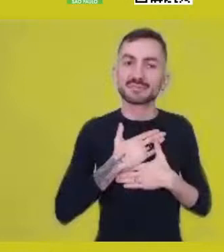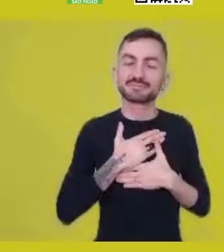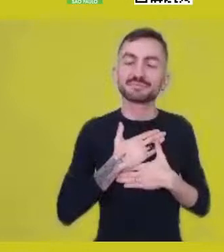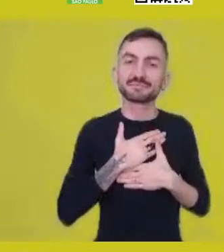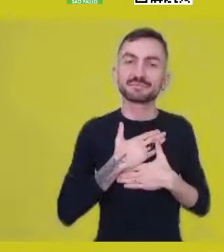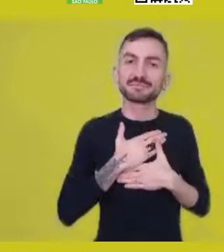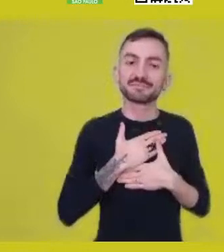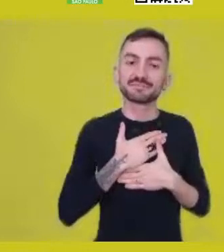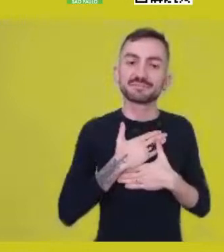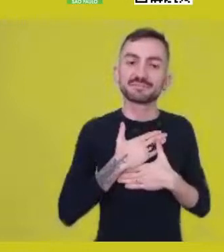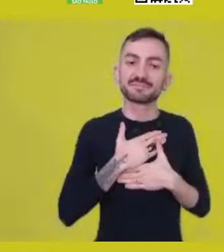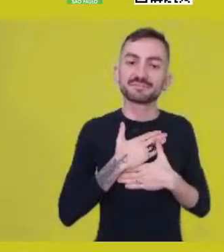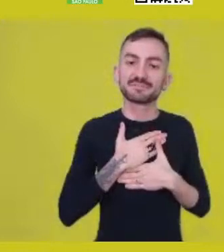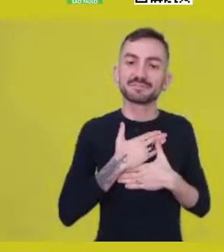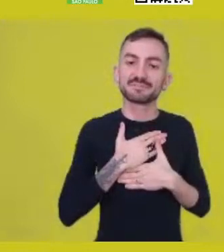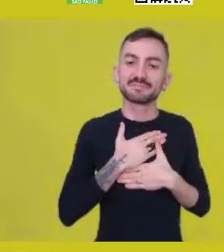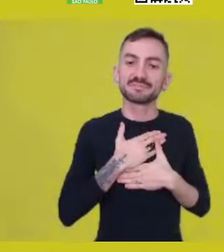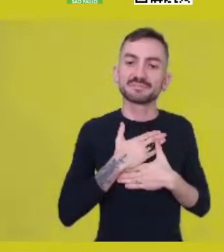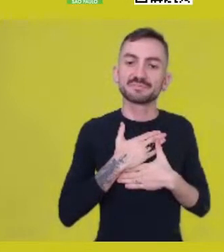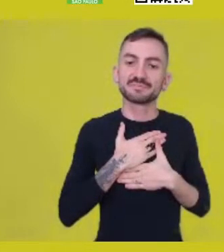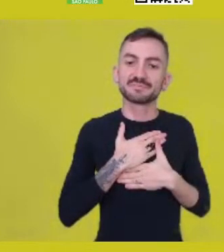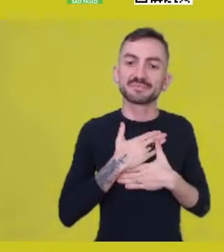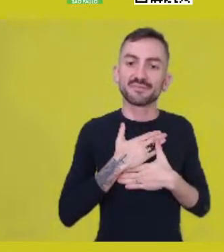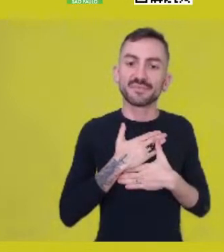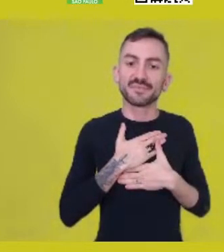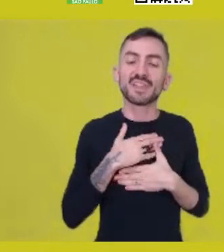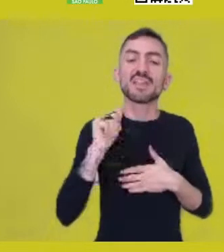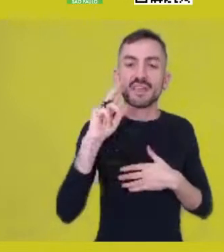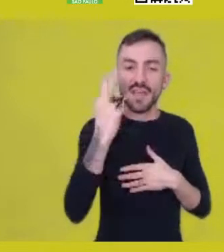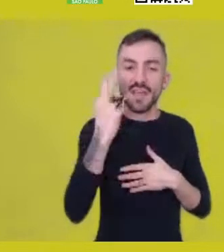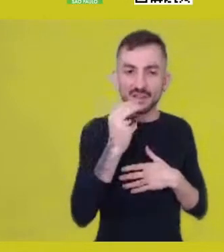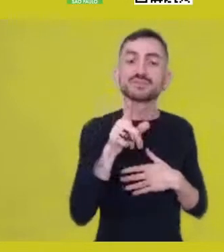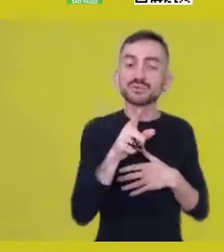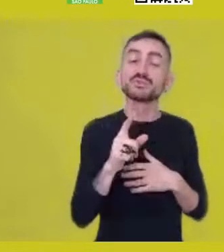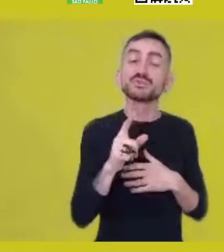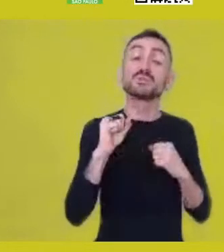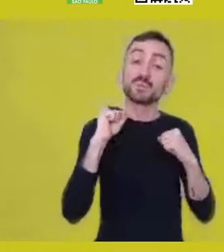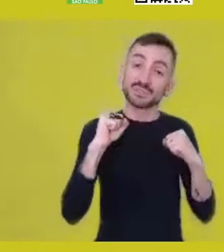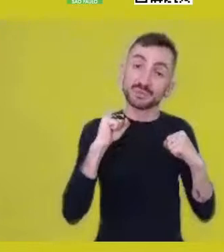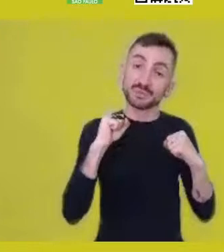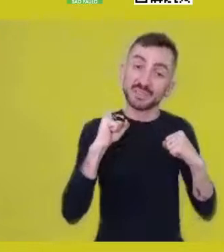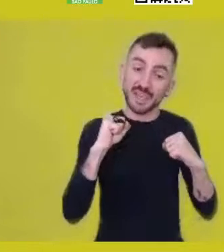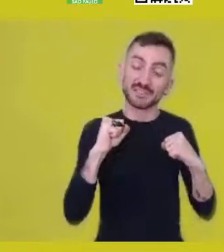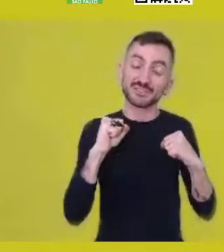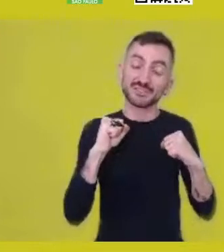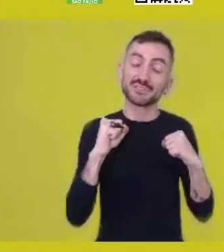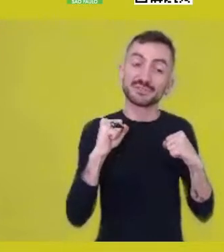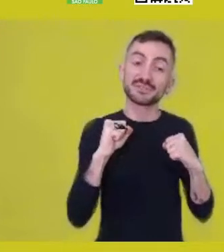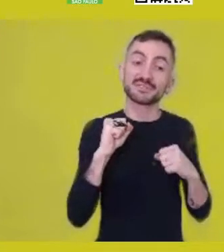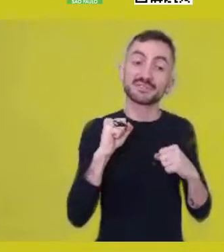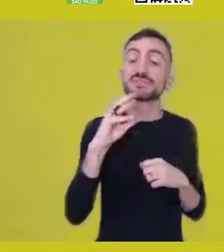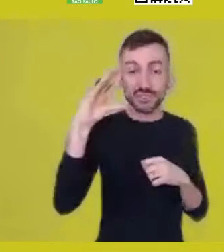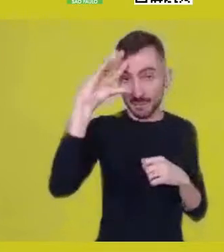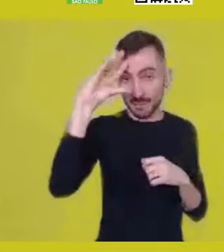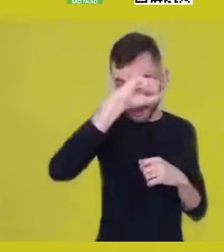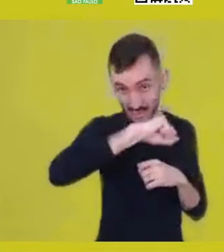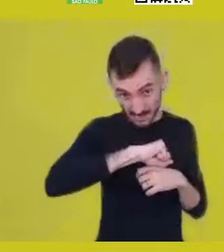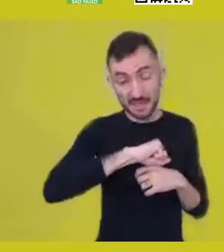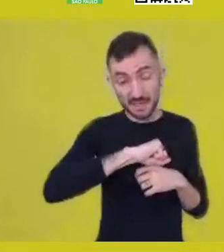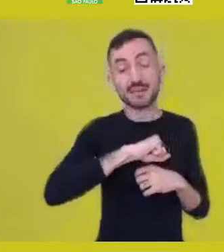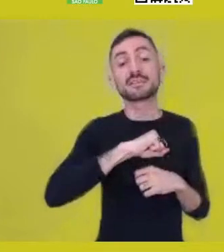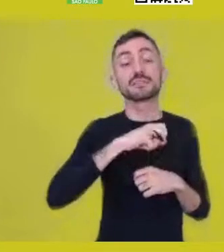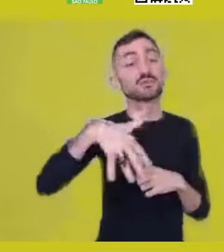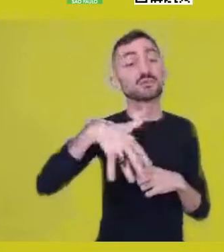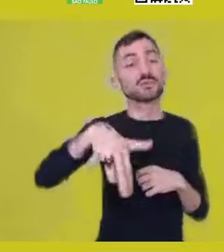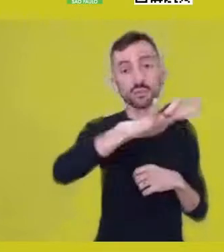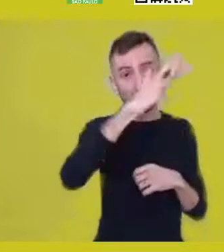and a possibility to learn for everyone who could be here with us,